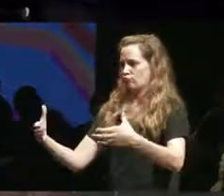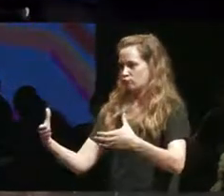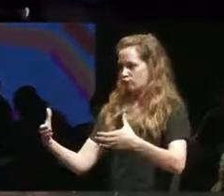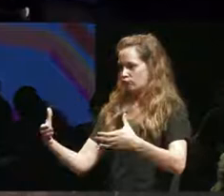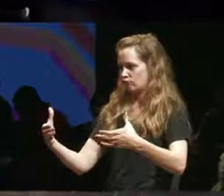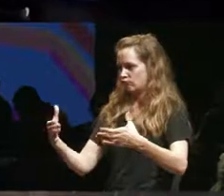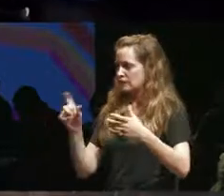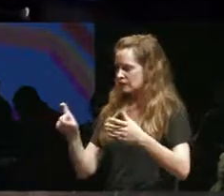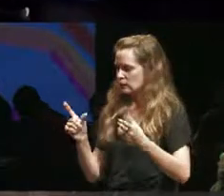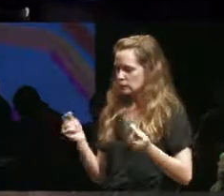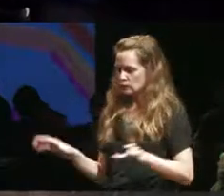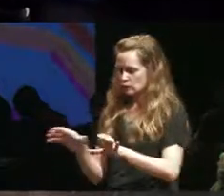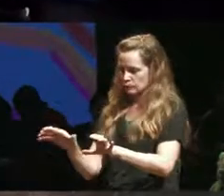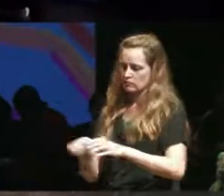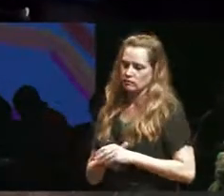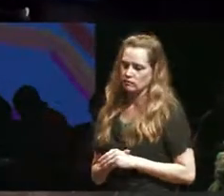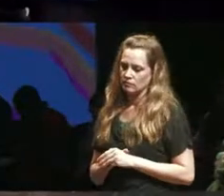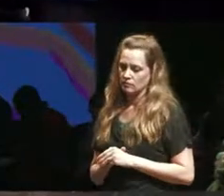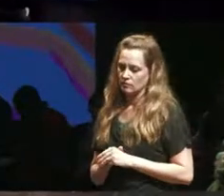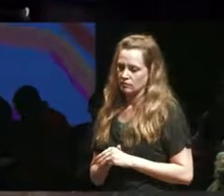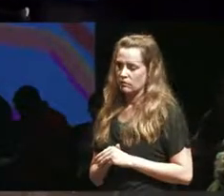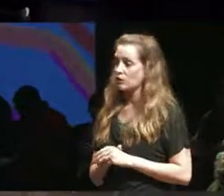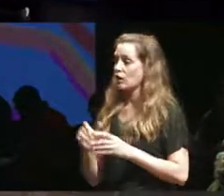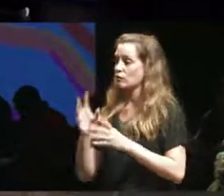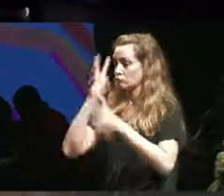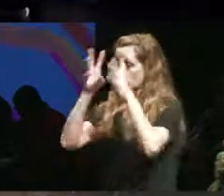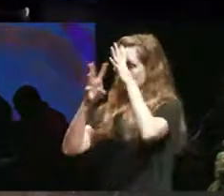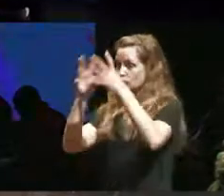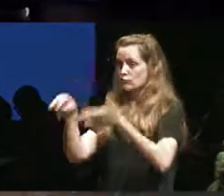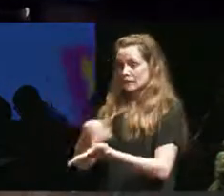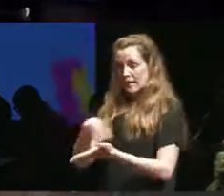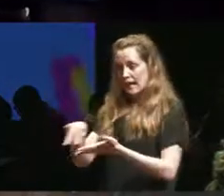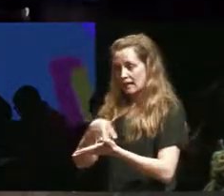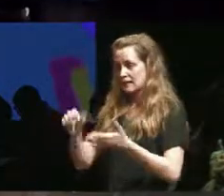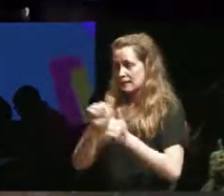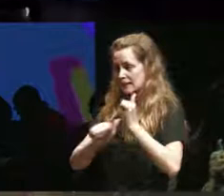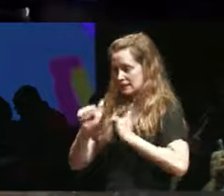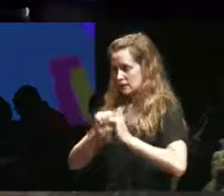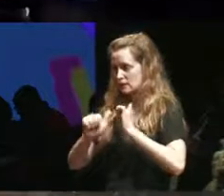do that so when I when I was making Dance Theater I had a company that